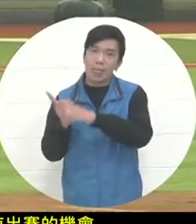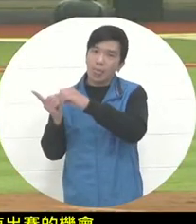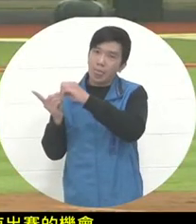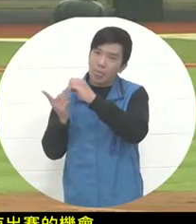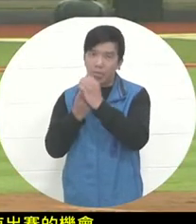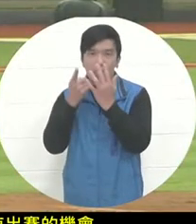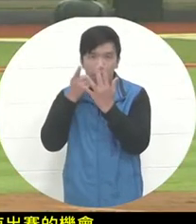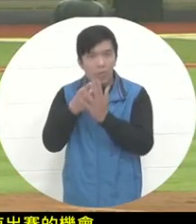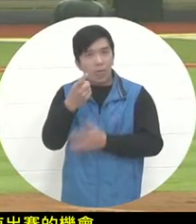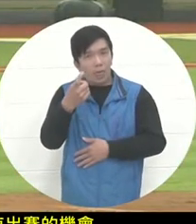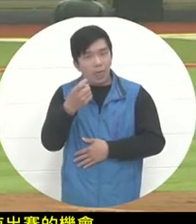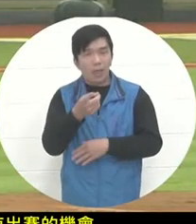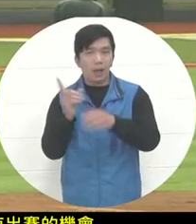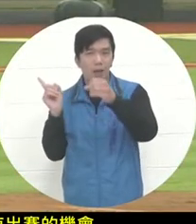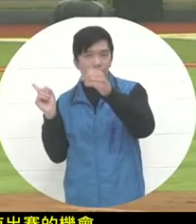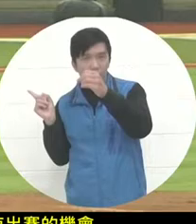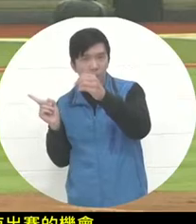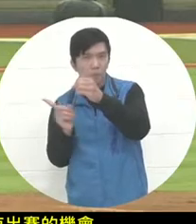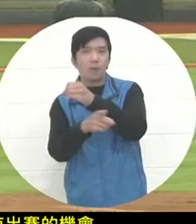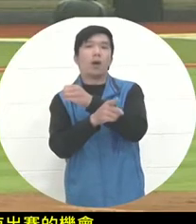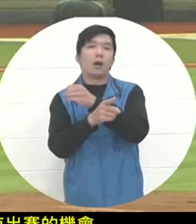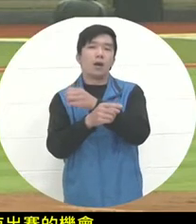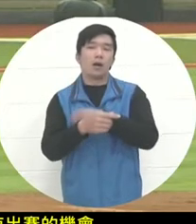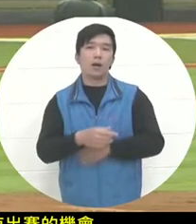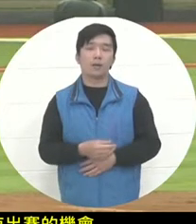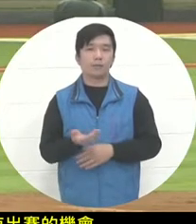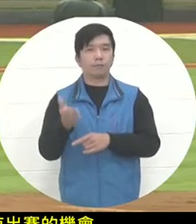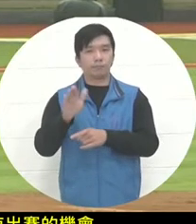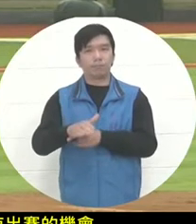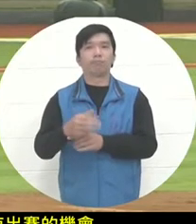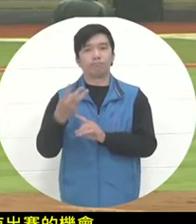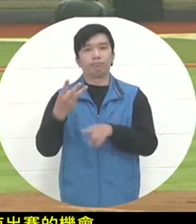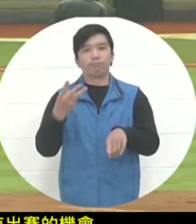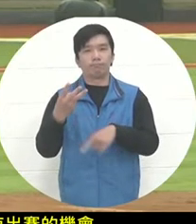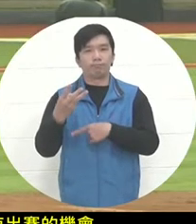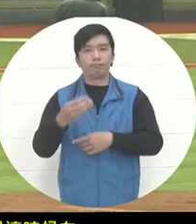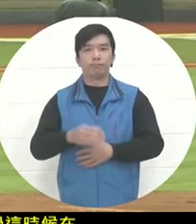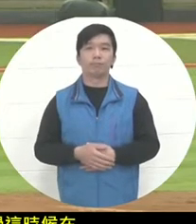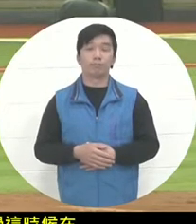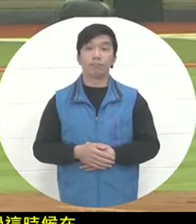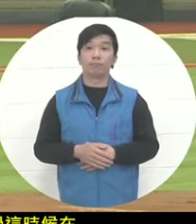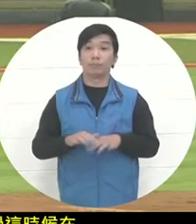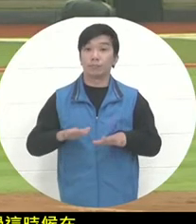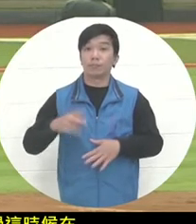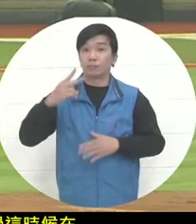so after a missed swing, the third out was in the first half of the Mexican team's second inning. The offense